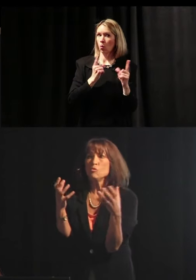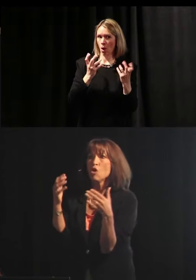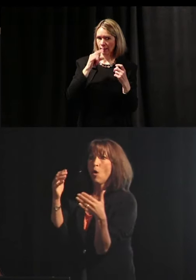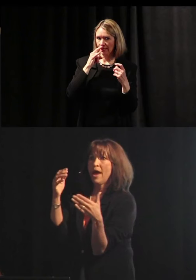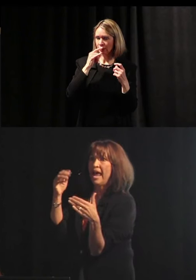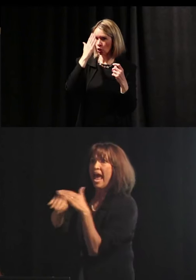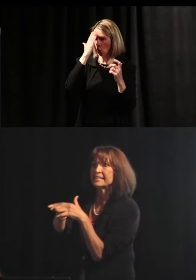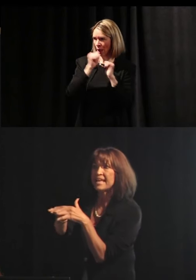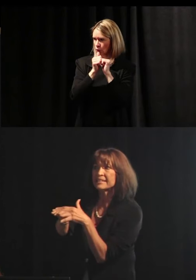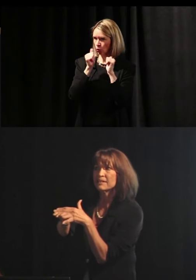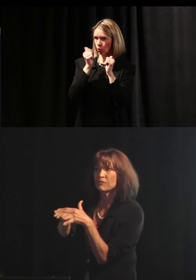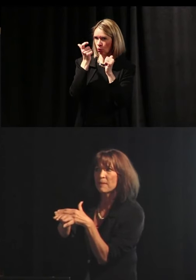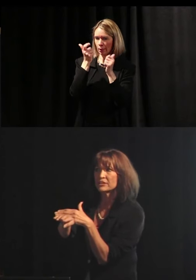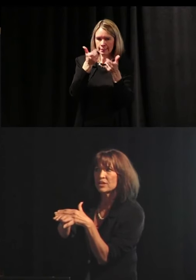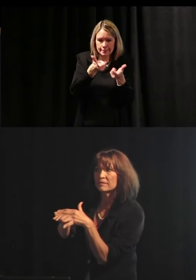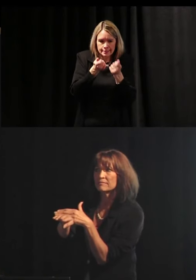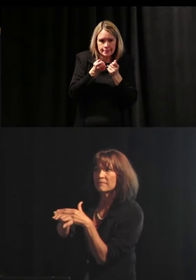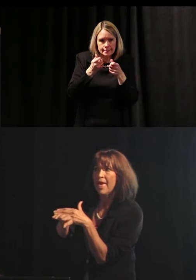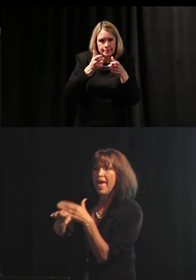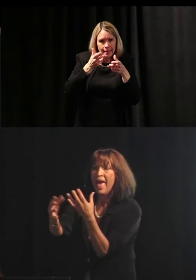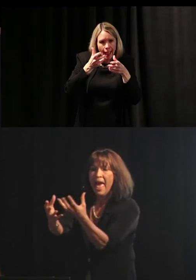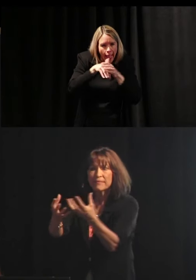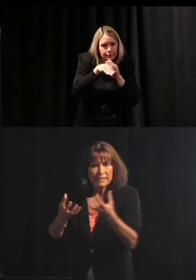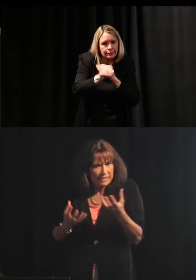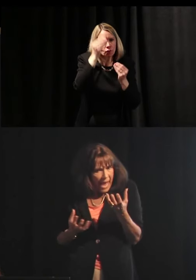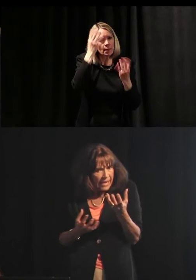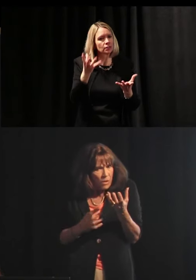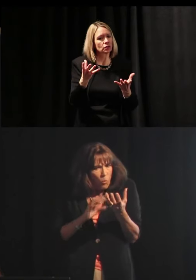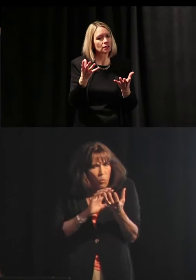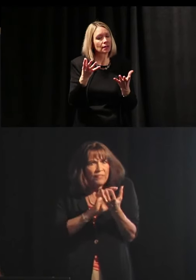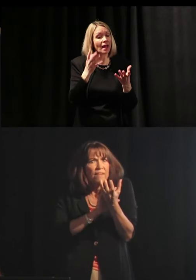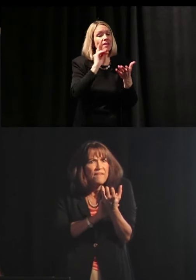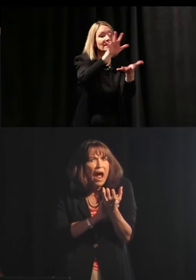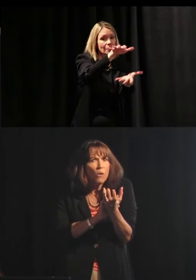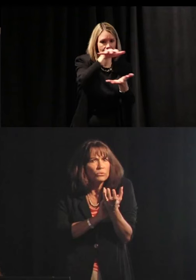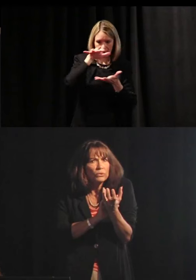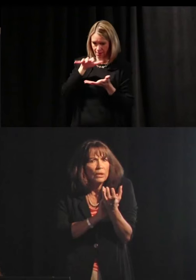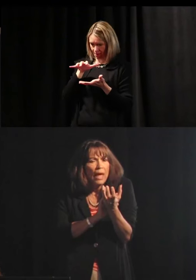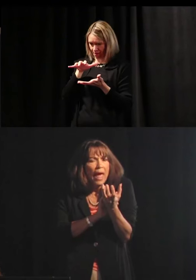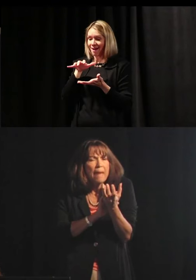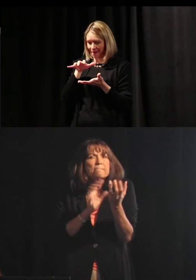to know how to access information. And then take what they found